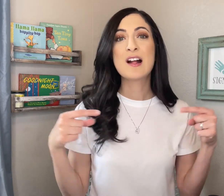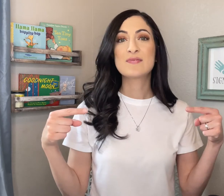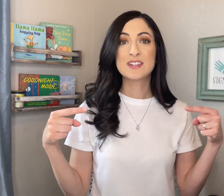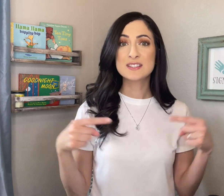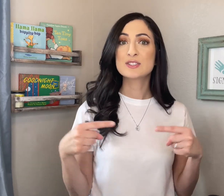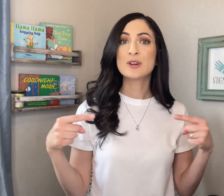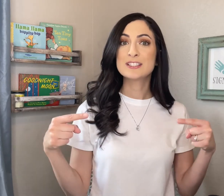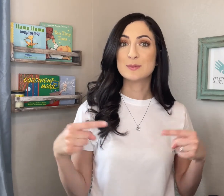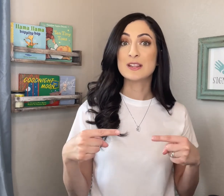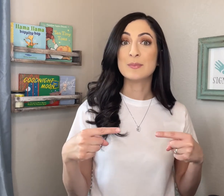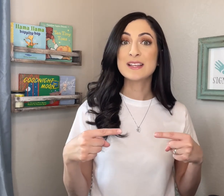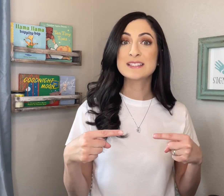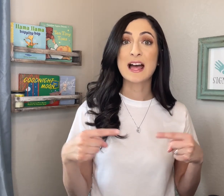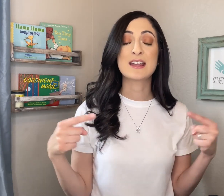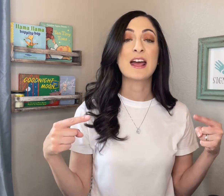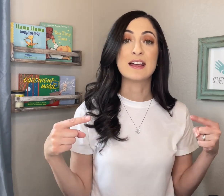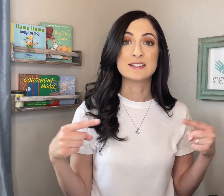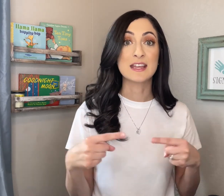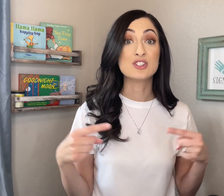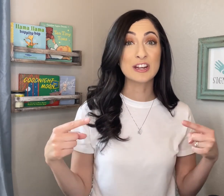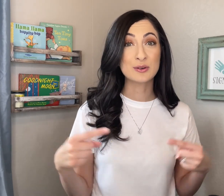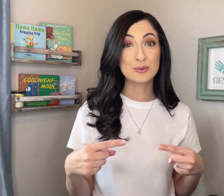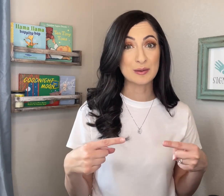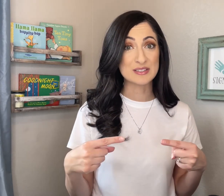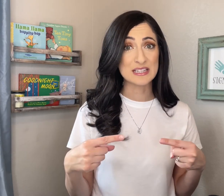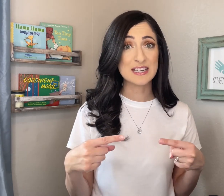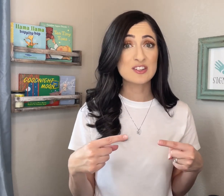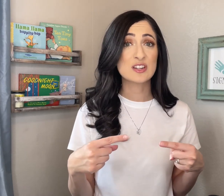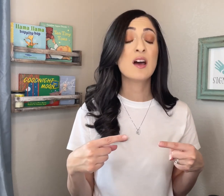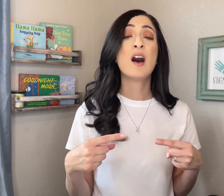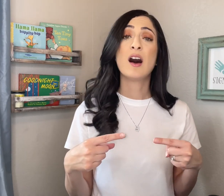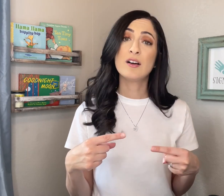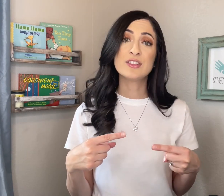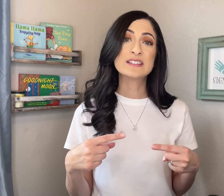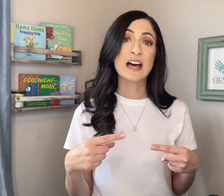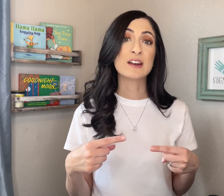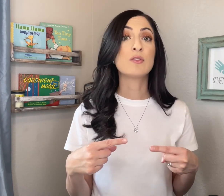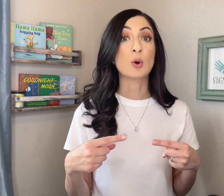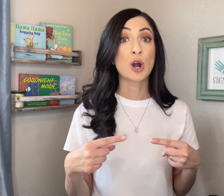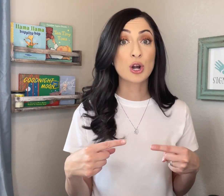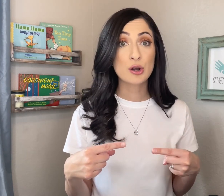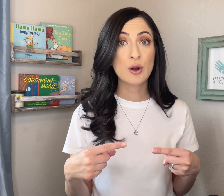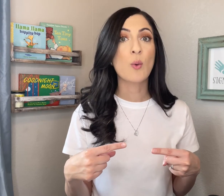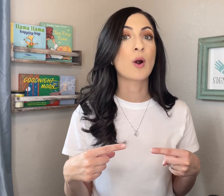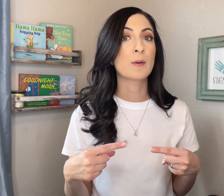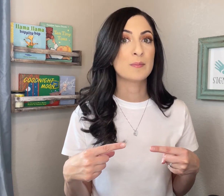this is going to be the best sign and is a general representation of the sign for HURT or PAIN.